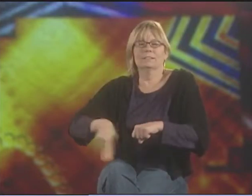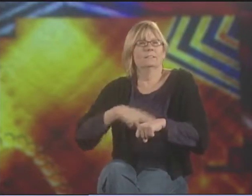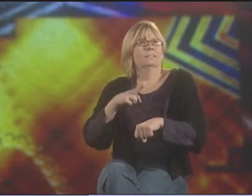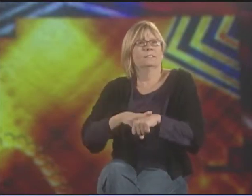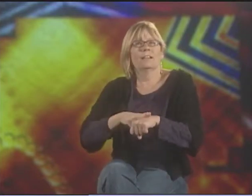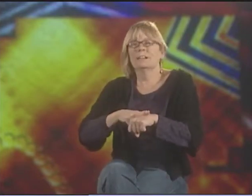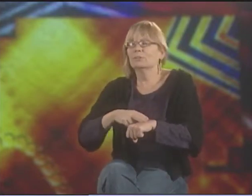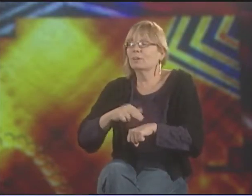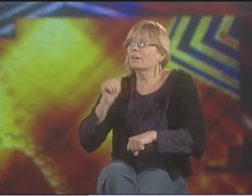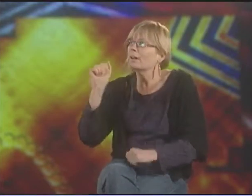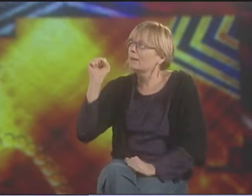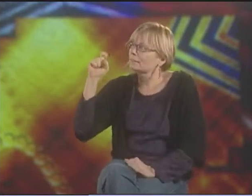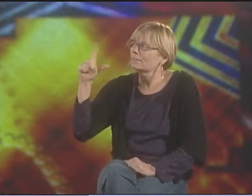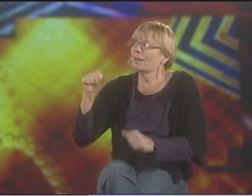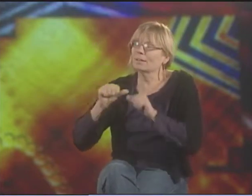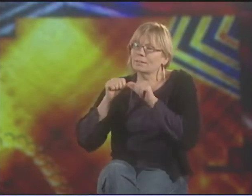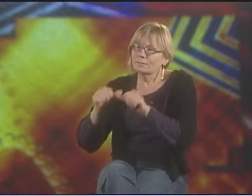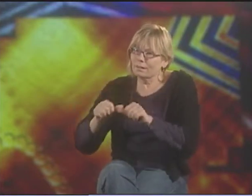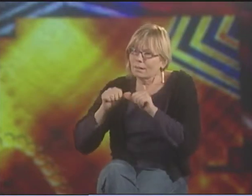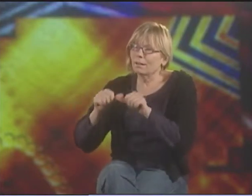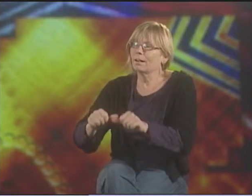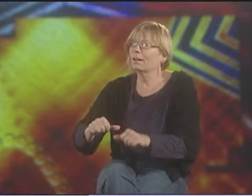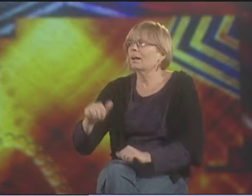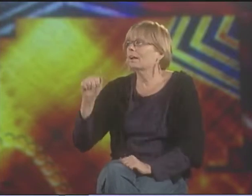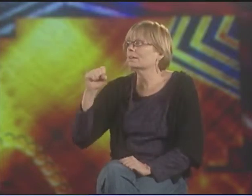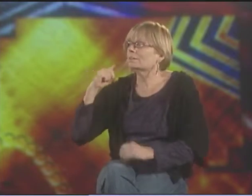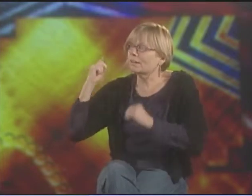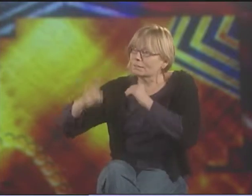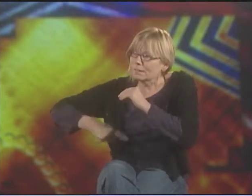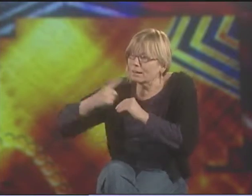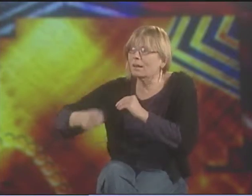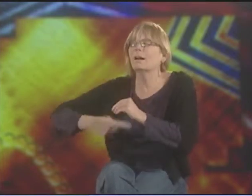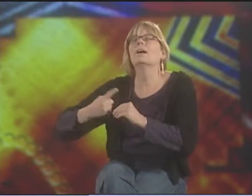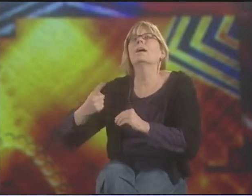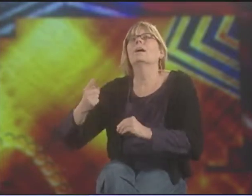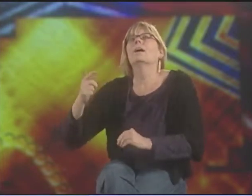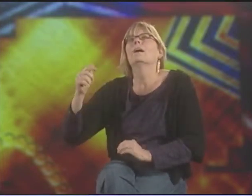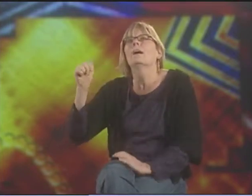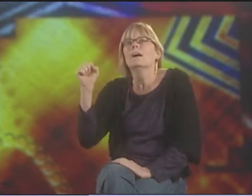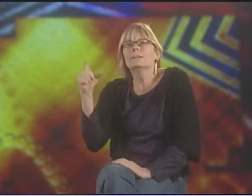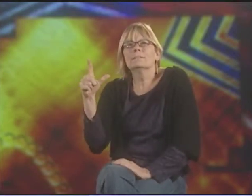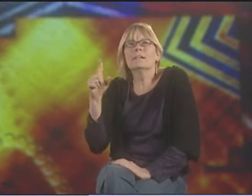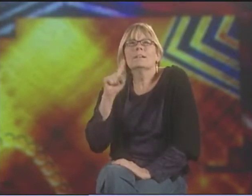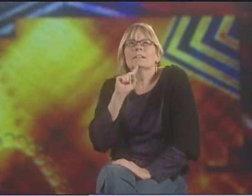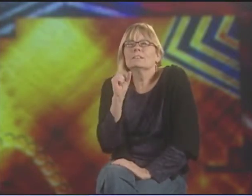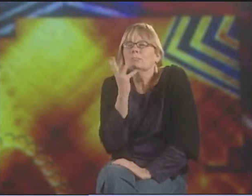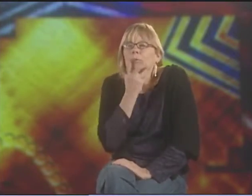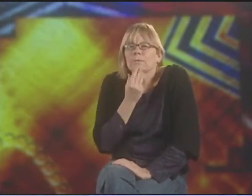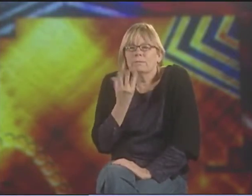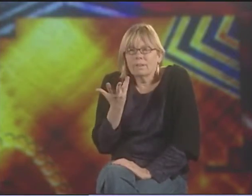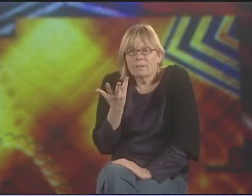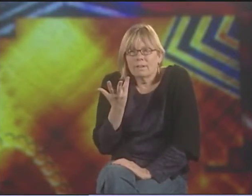AND THAT WE'RE NATURAL BEINGS. ASL's A NATURAL LANGUAGE. IT NEEDS TO PERSIST. IT KEEPS GOING AND GOING JUST LIKE THE SEASONS DO.